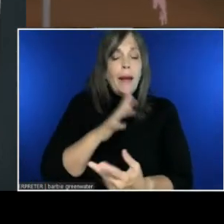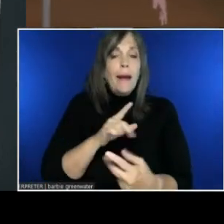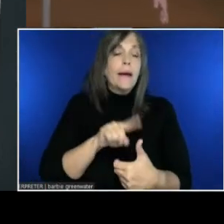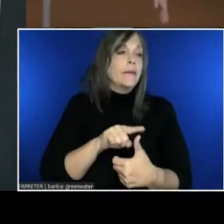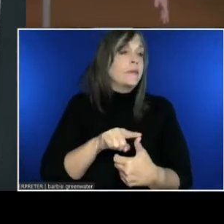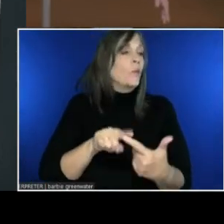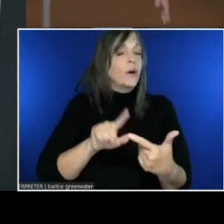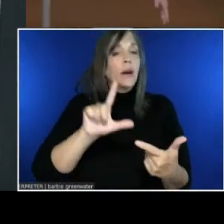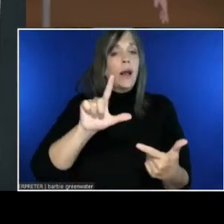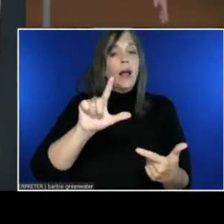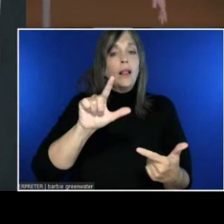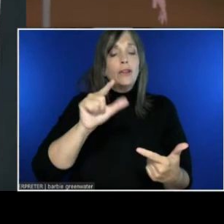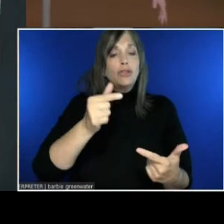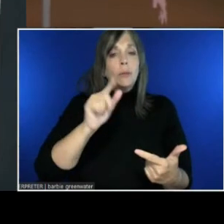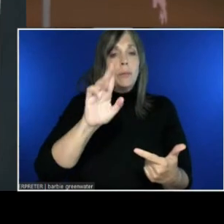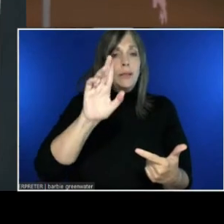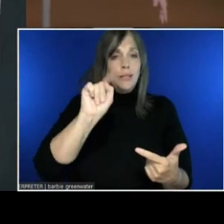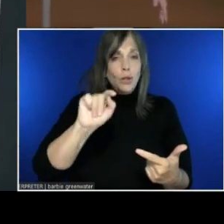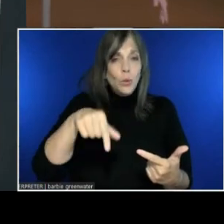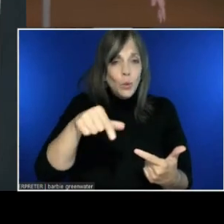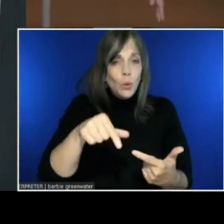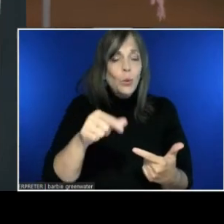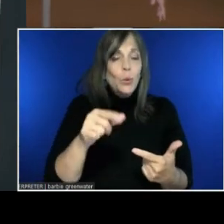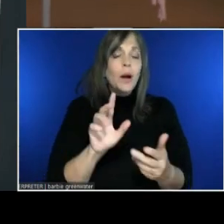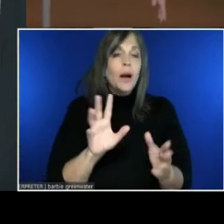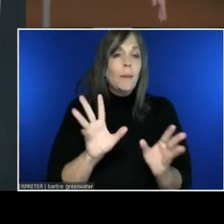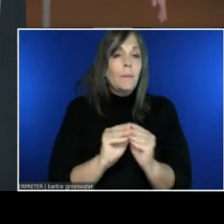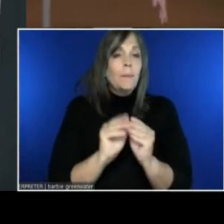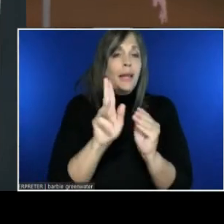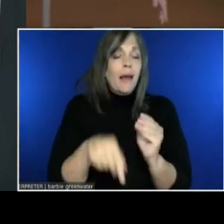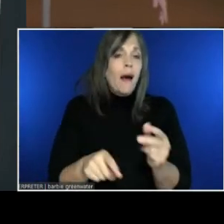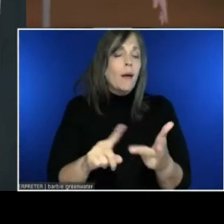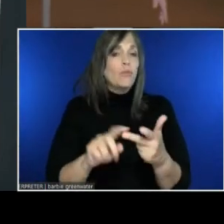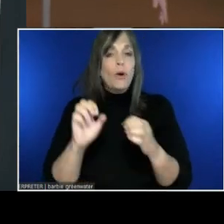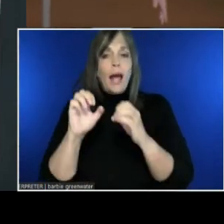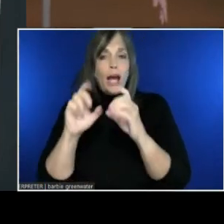Educators in VR. Or a Holoportation concert.